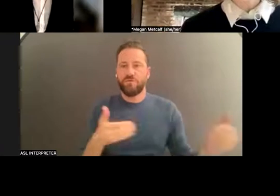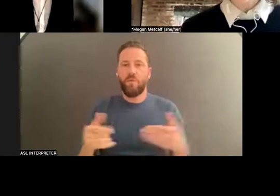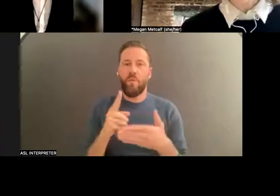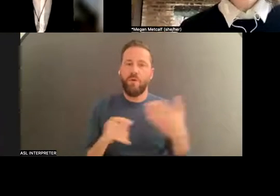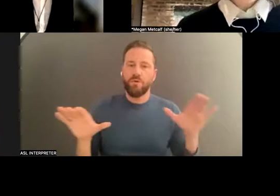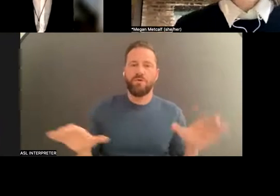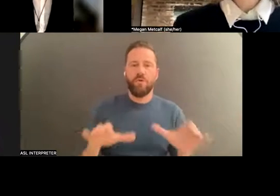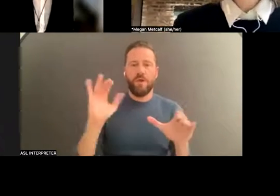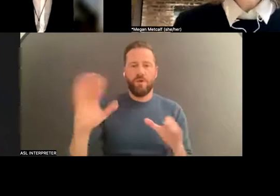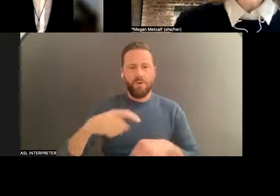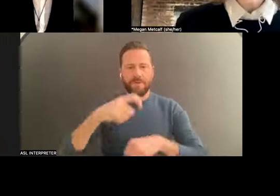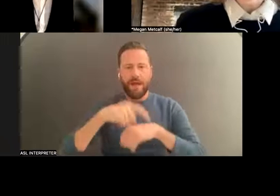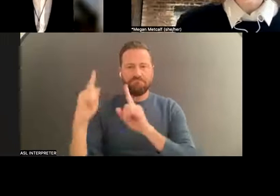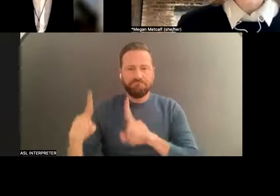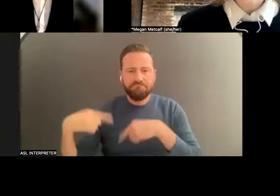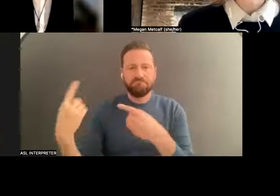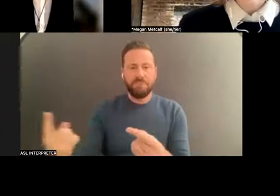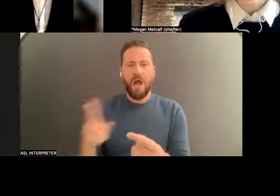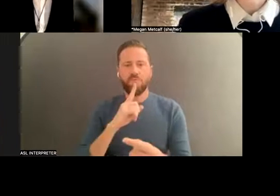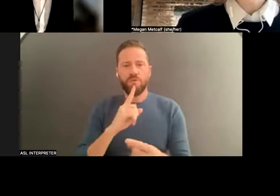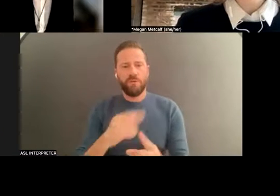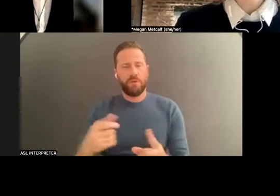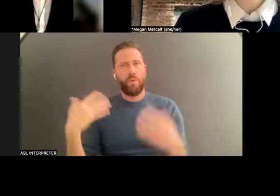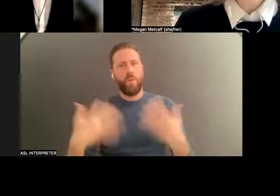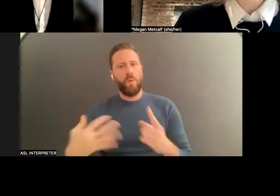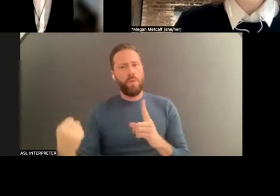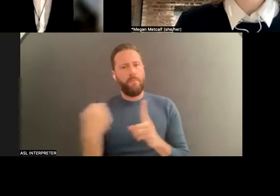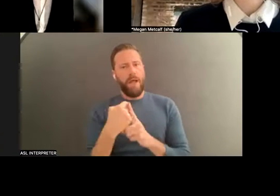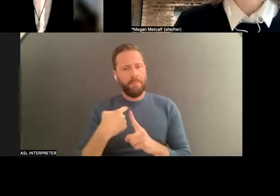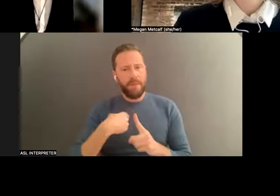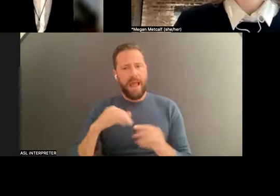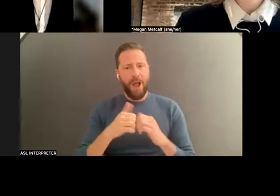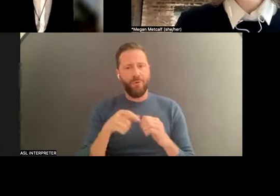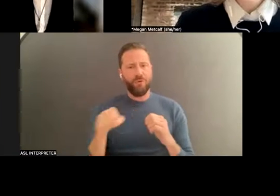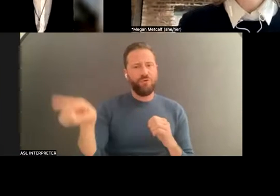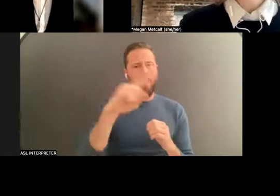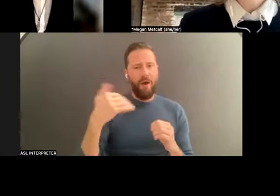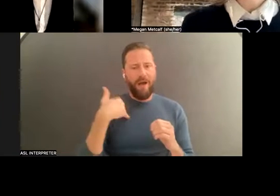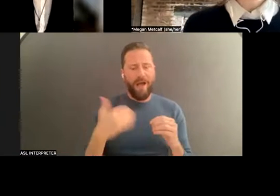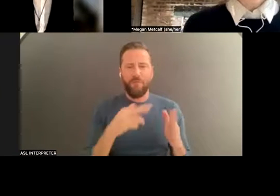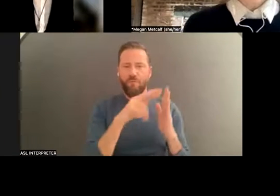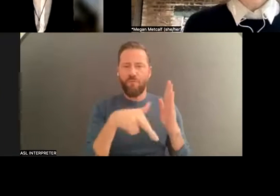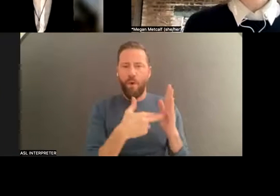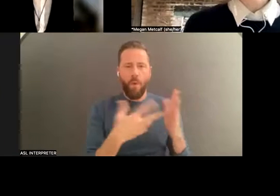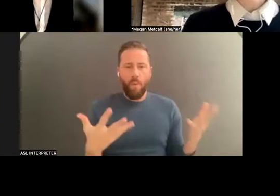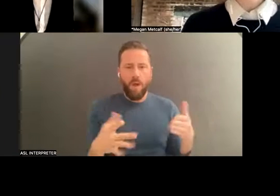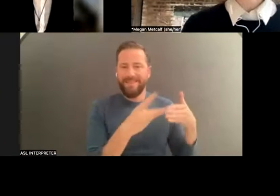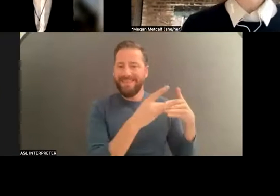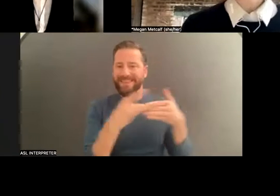struck by how each of you has like a leadership role in a particular community or with respect